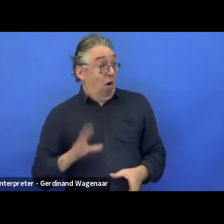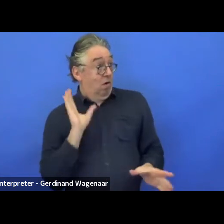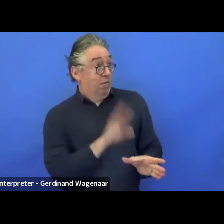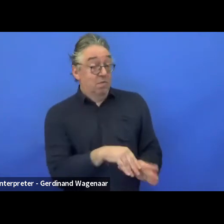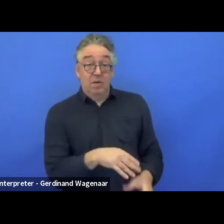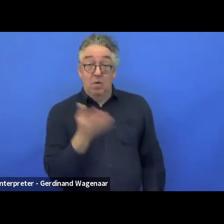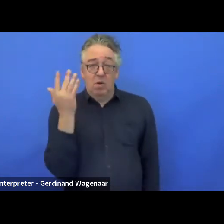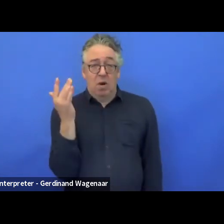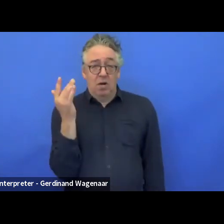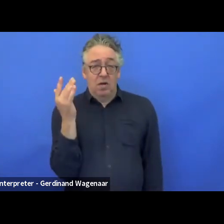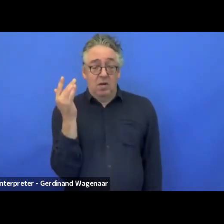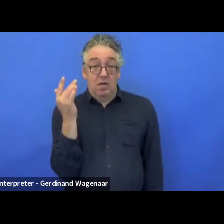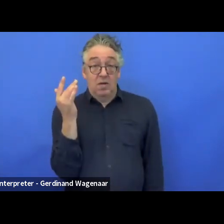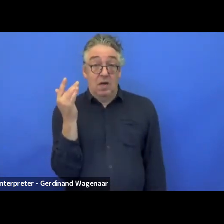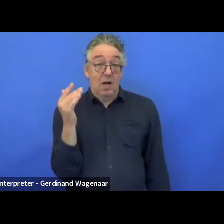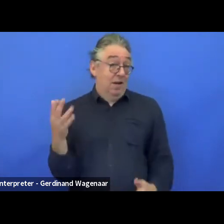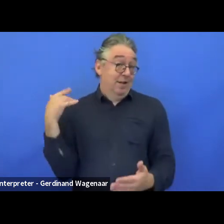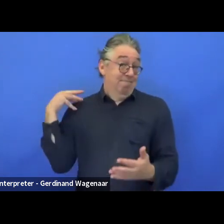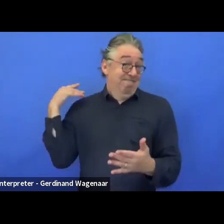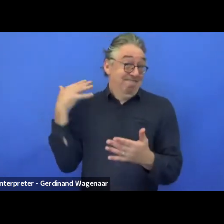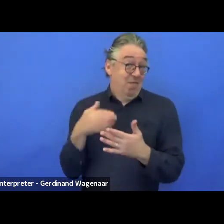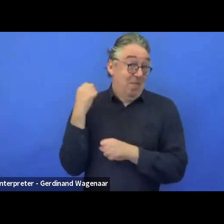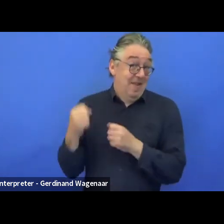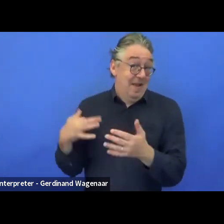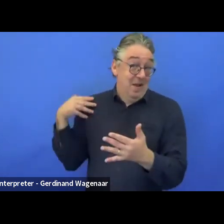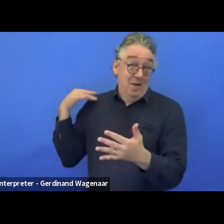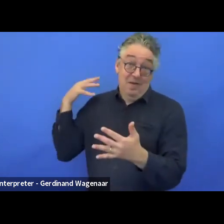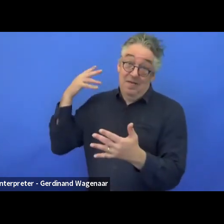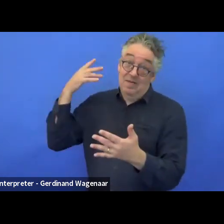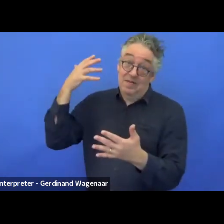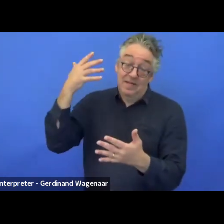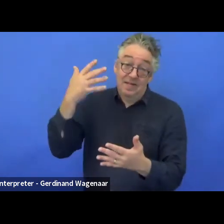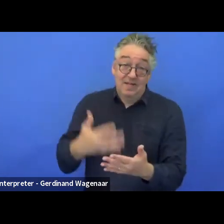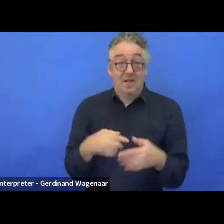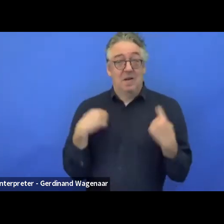For years we had the motto: Nothing about us without us.